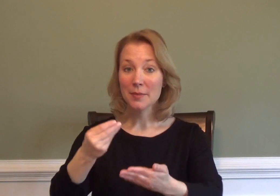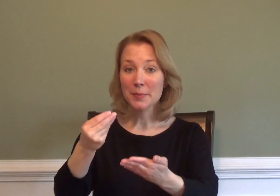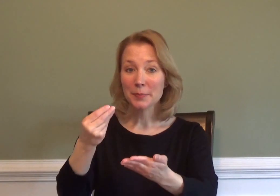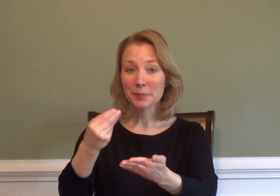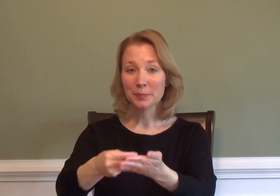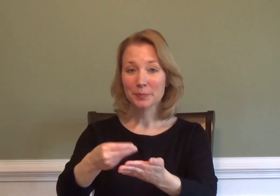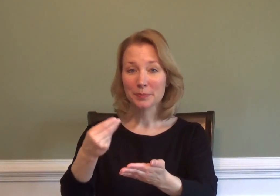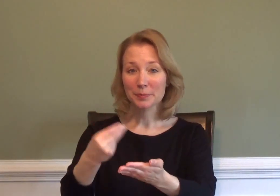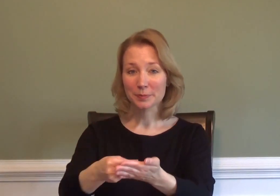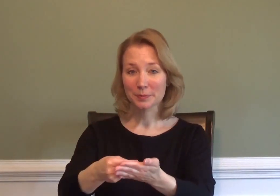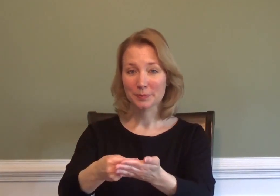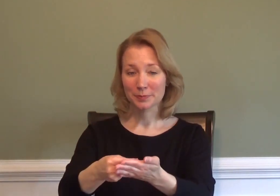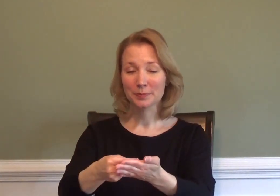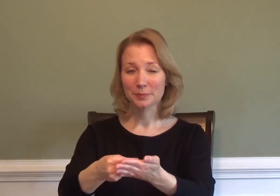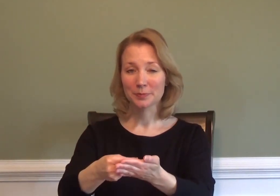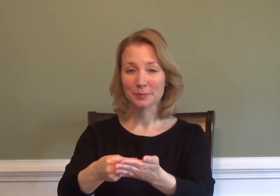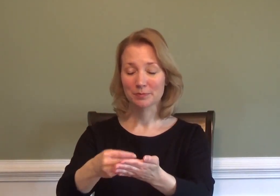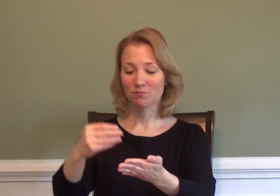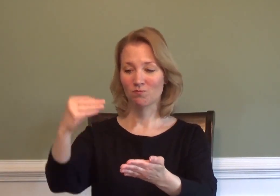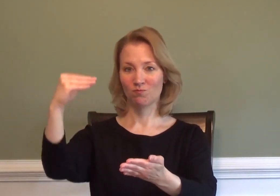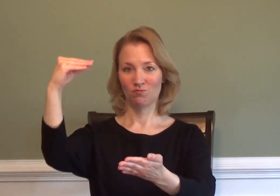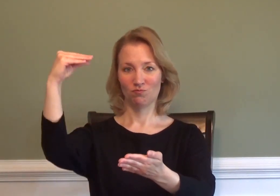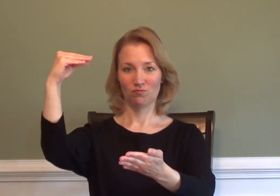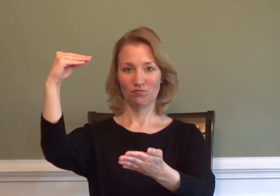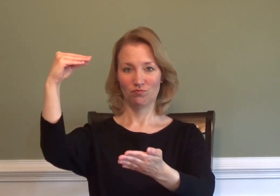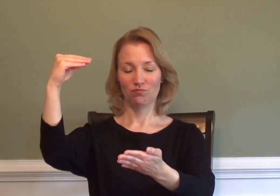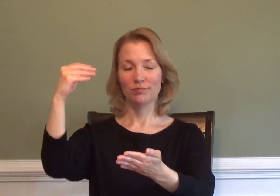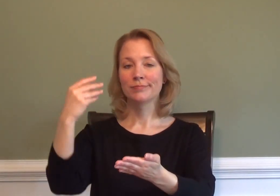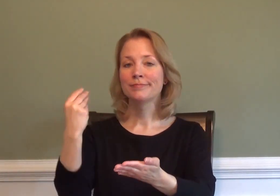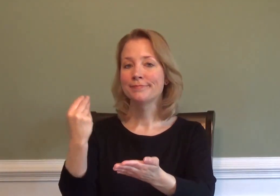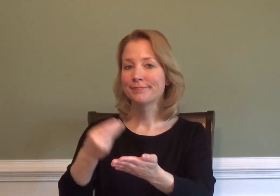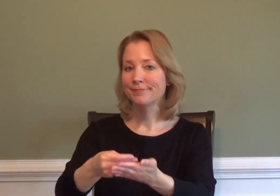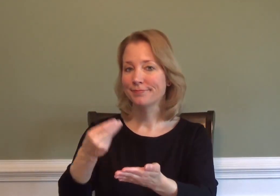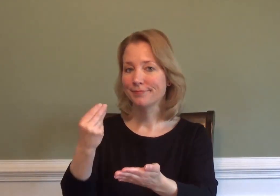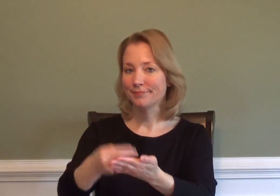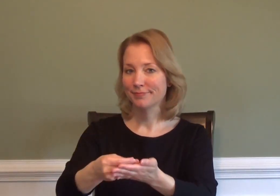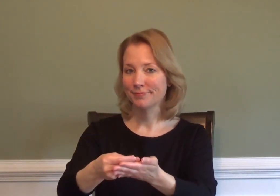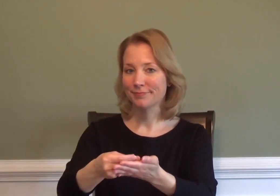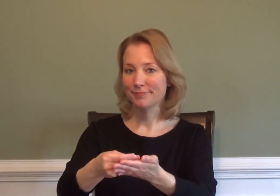MONEY